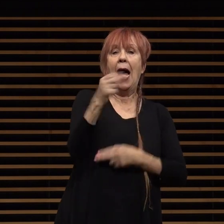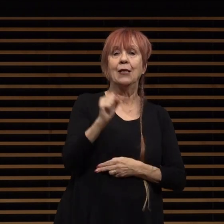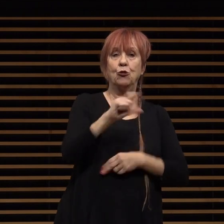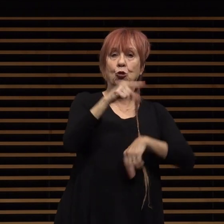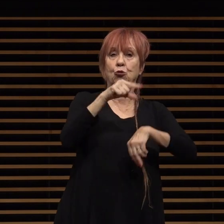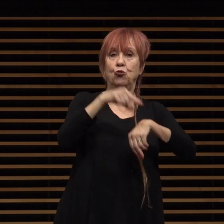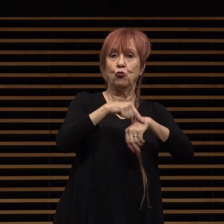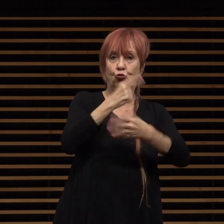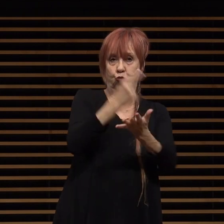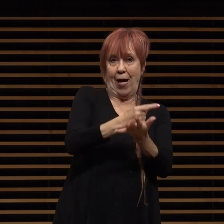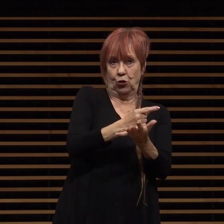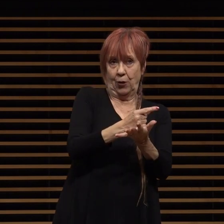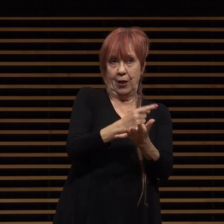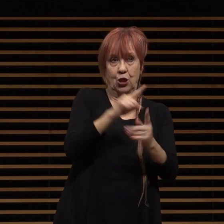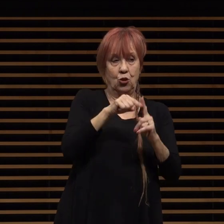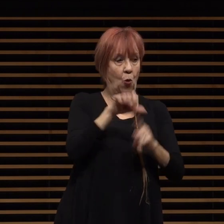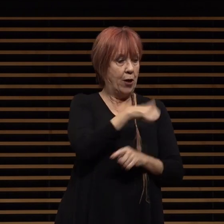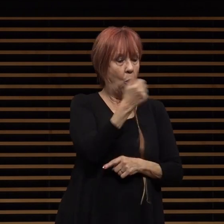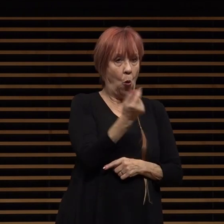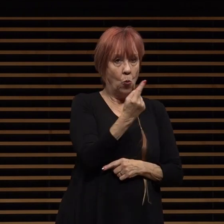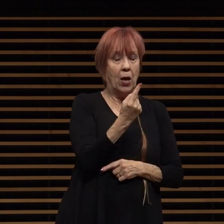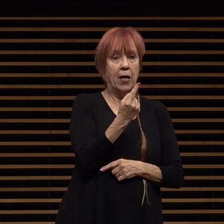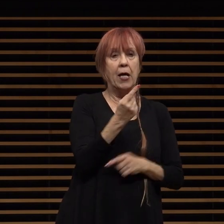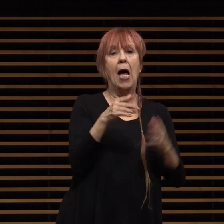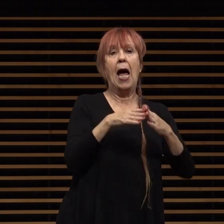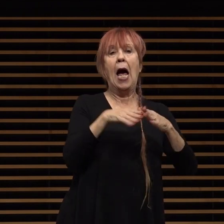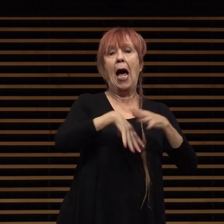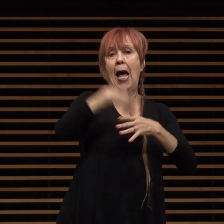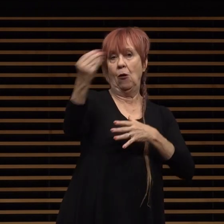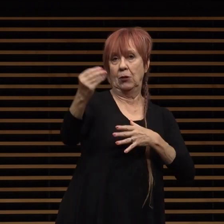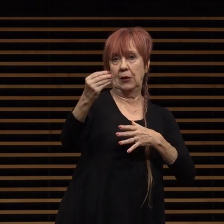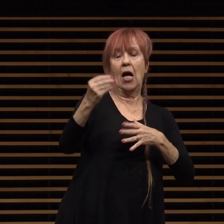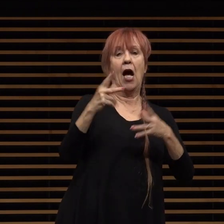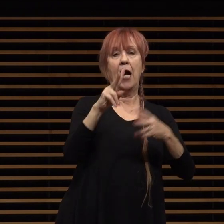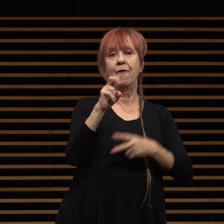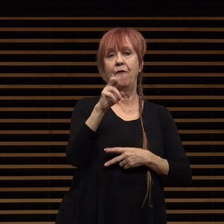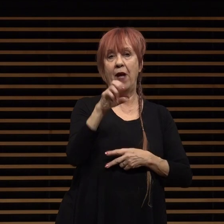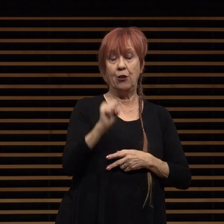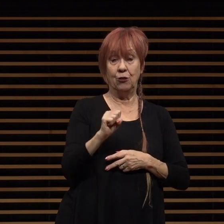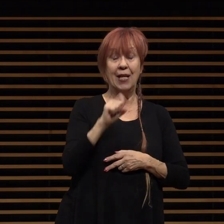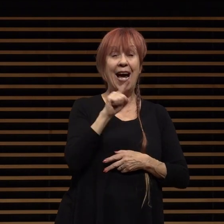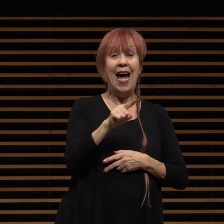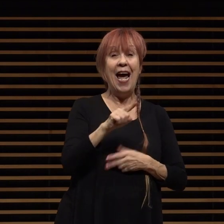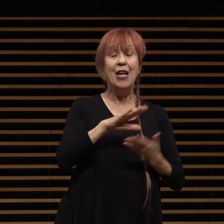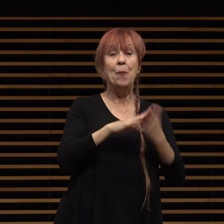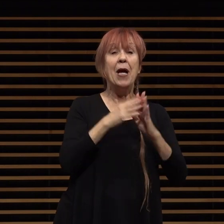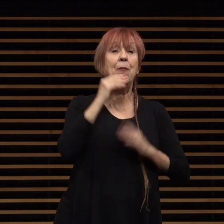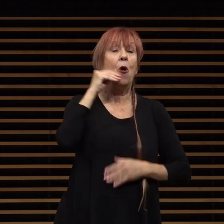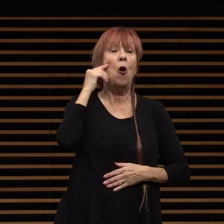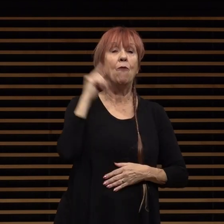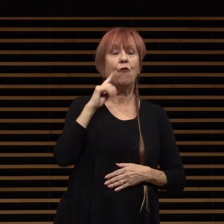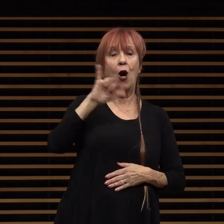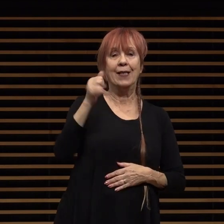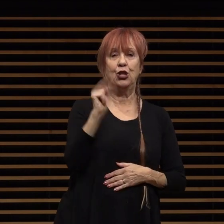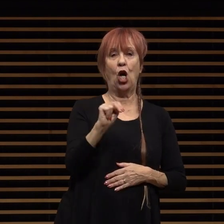only outdoor gatherings were permitted and became home to john muir and